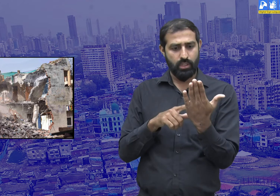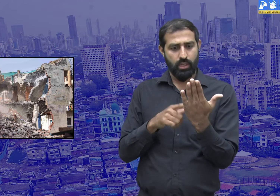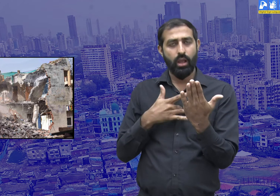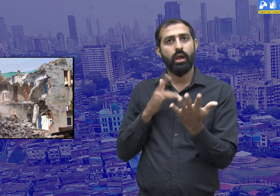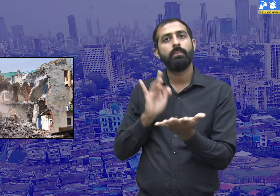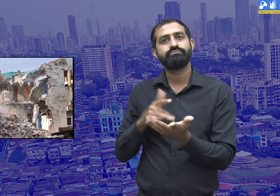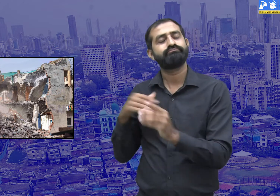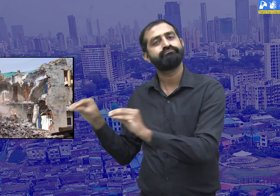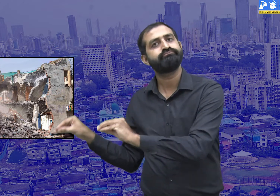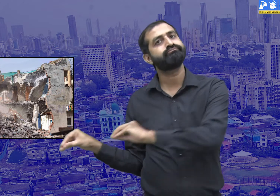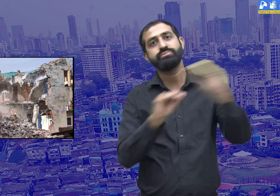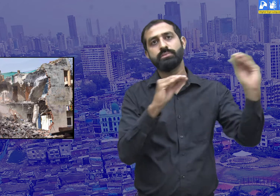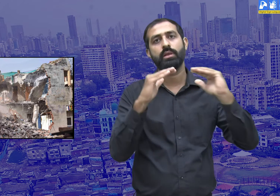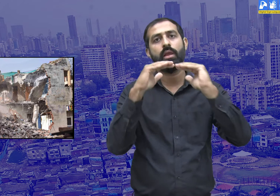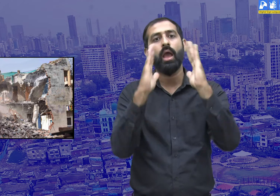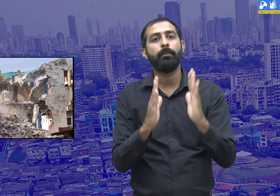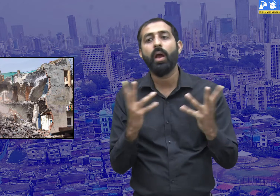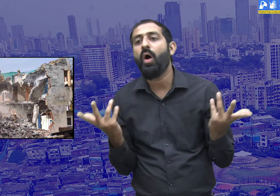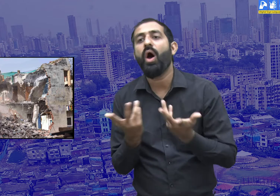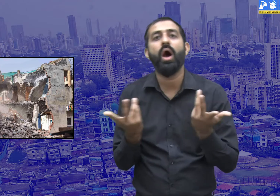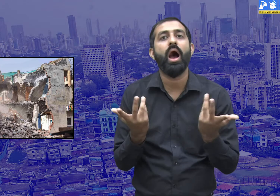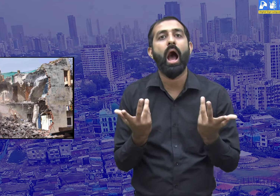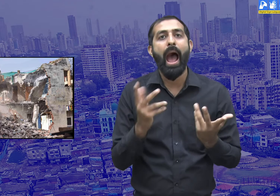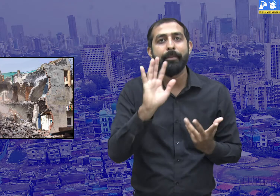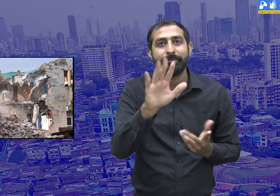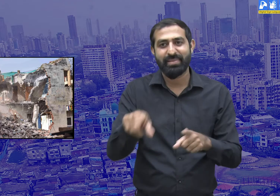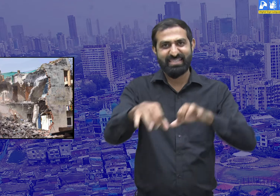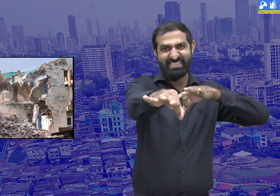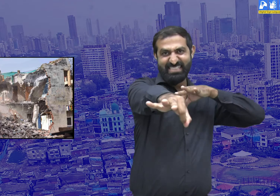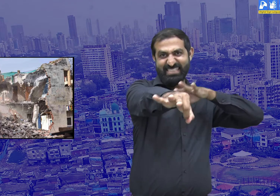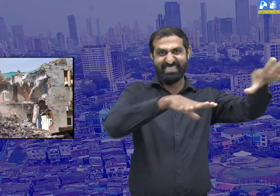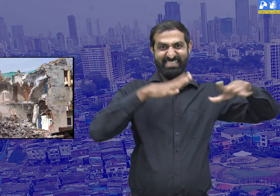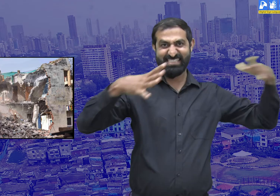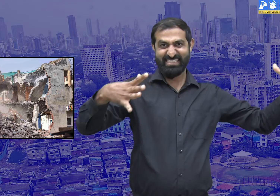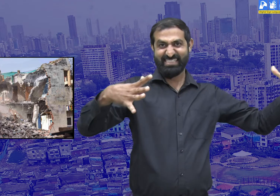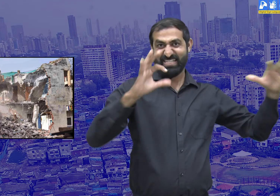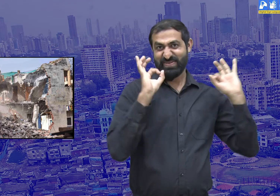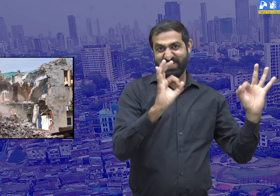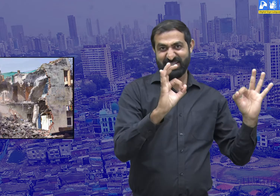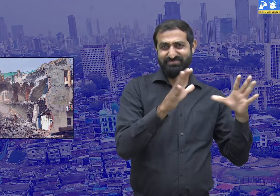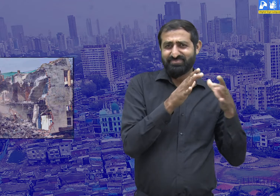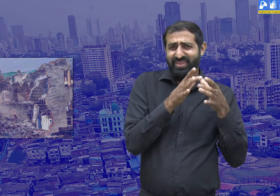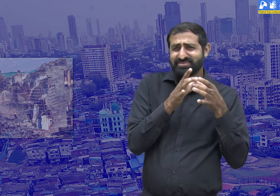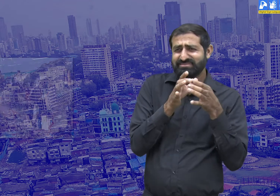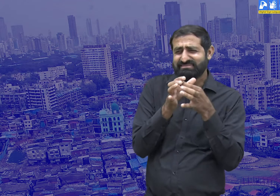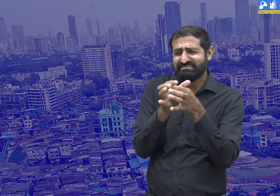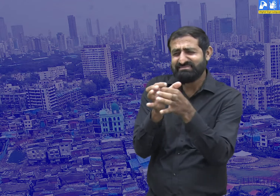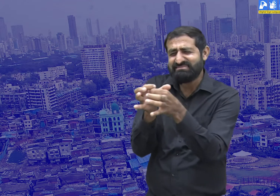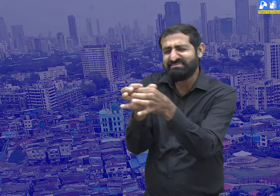that he got such notices. People who live here have been given